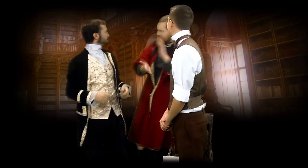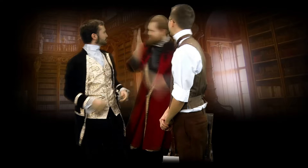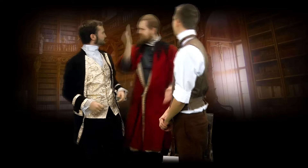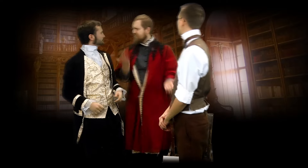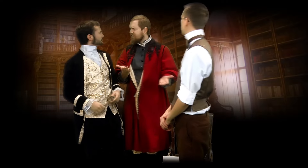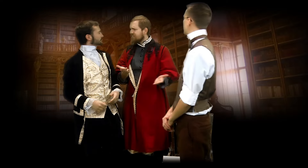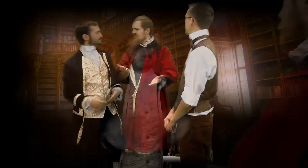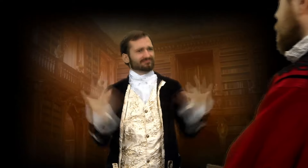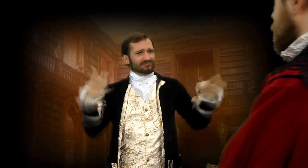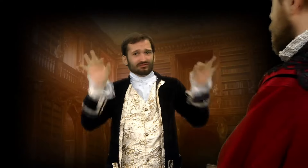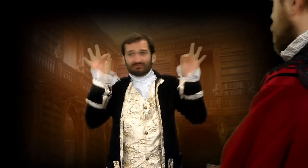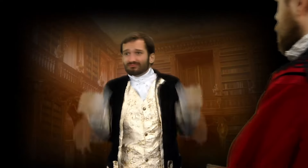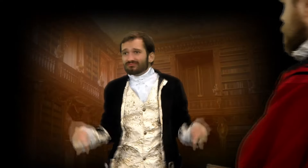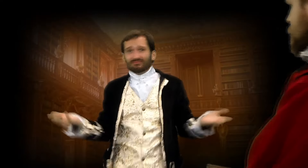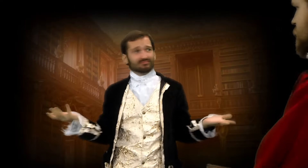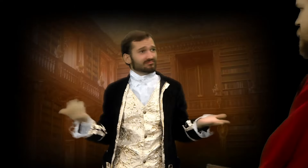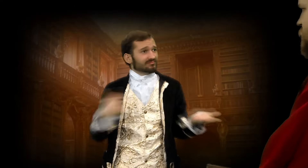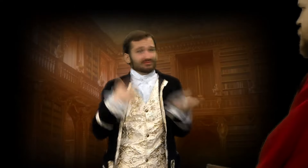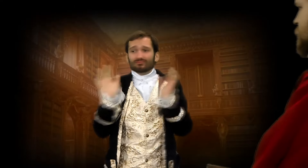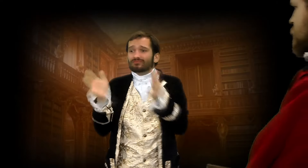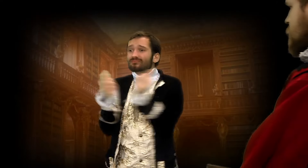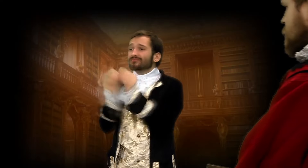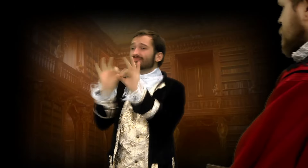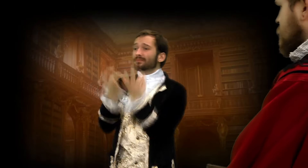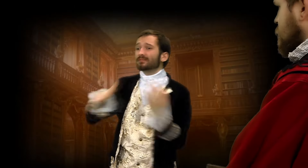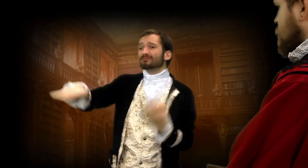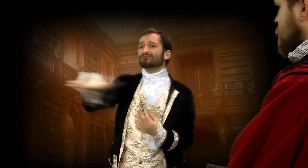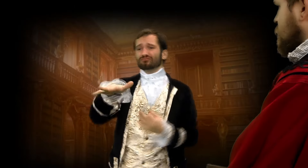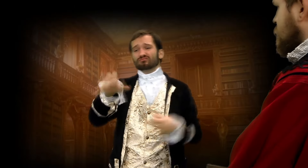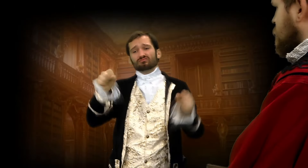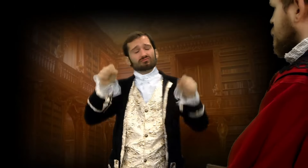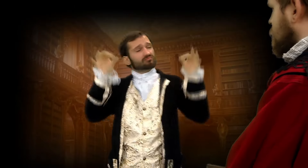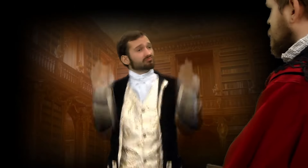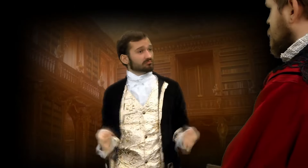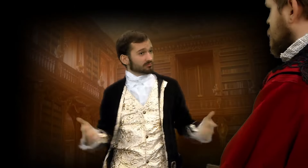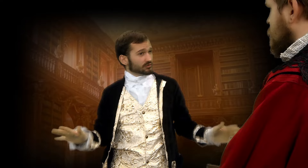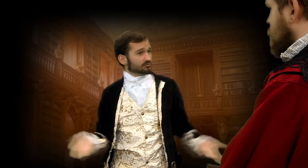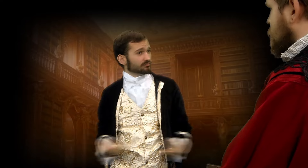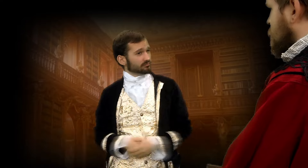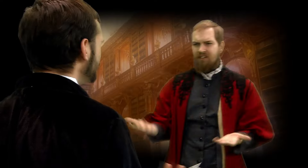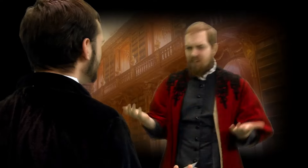Why are you leaving here? I've already decided. I've discussed it with my family. The decision is made.